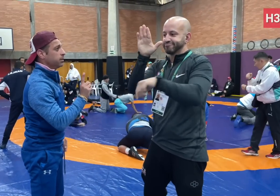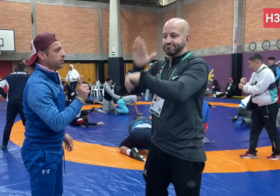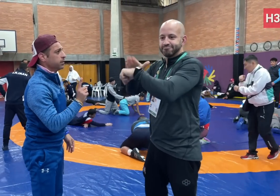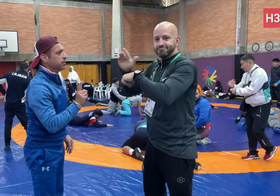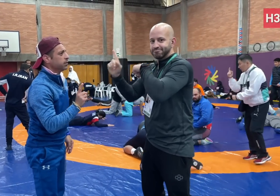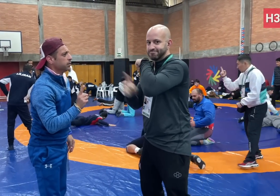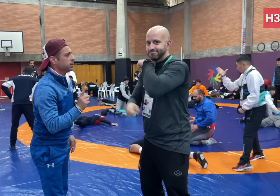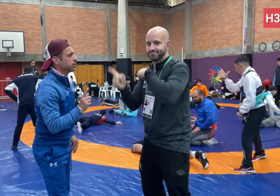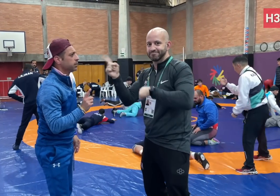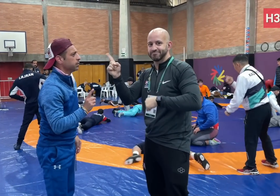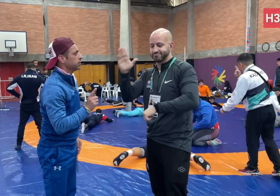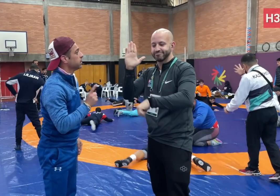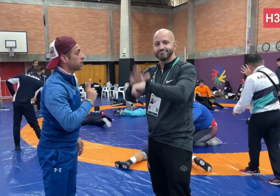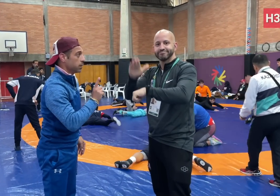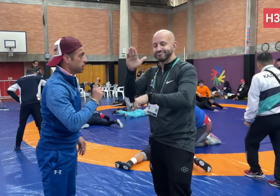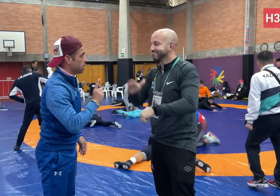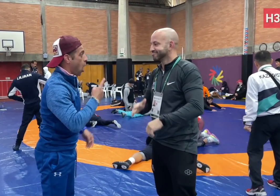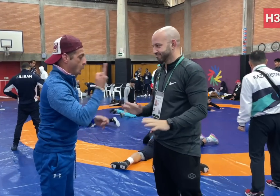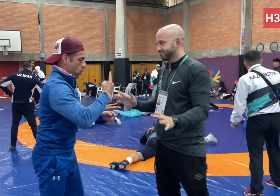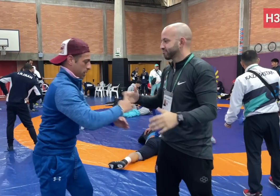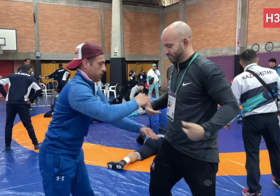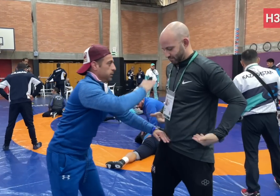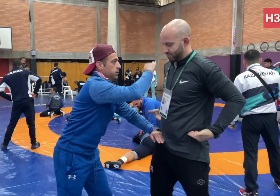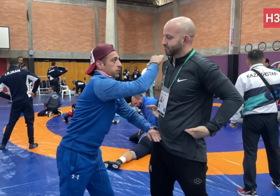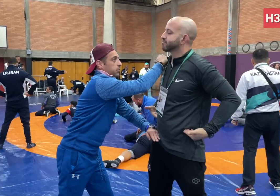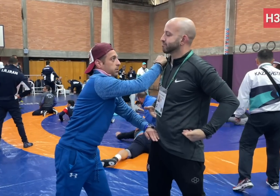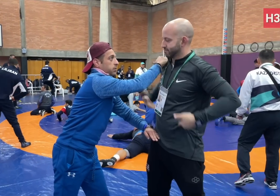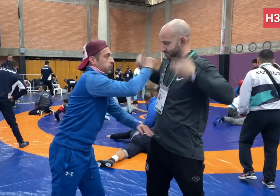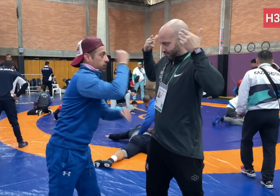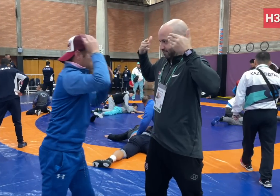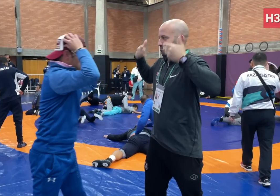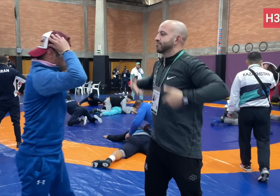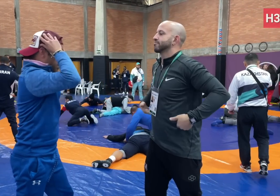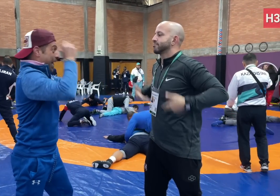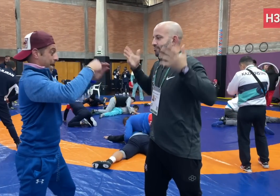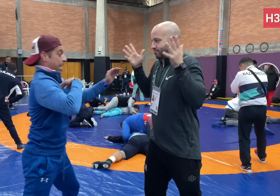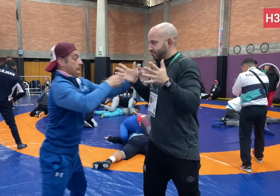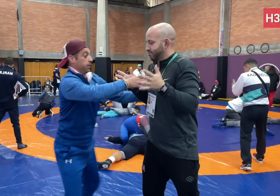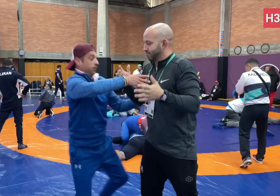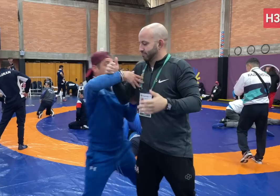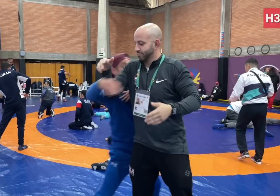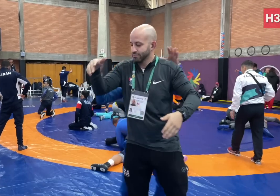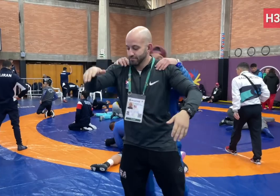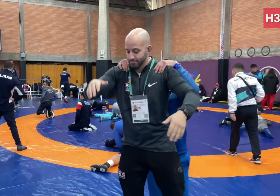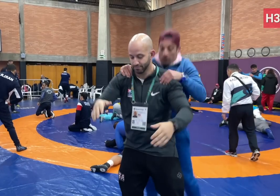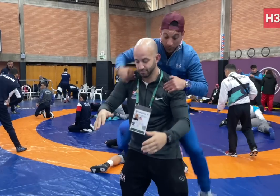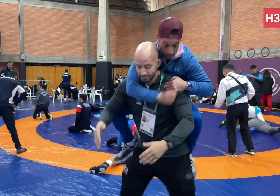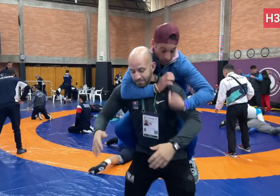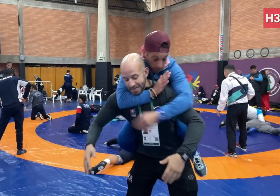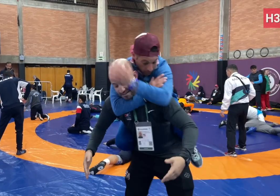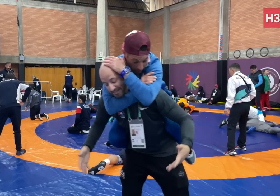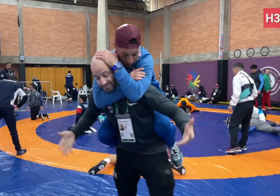You’ll be called for a penalty. So, we can only wrestle the upper body? What if I do this?